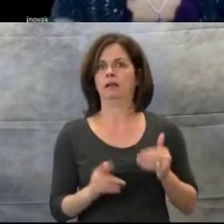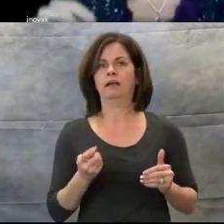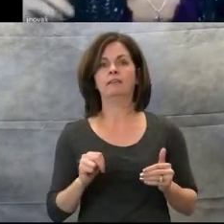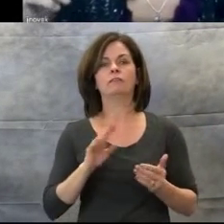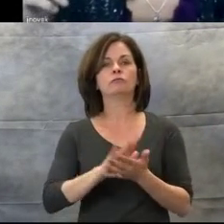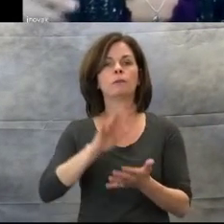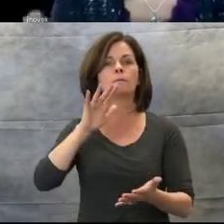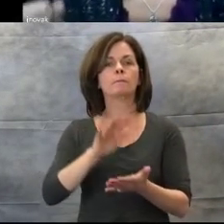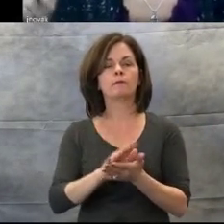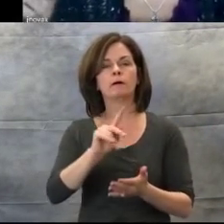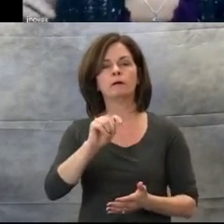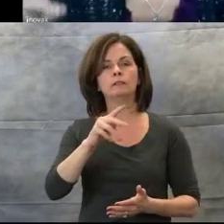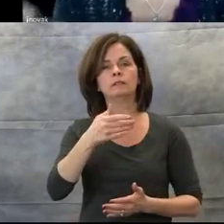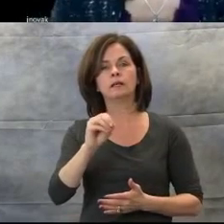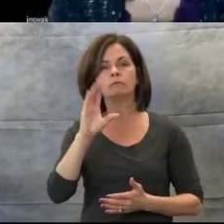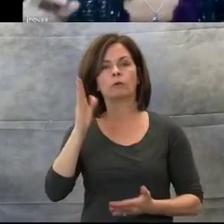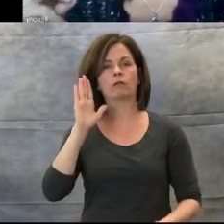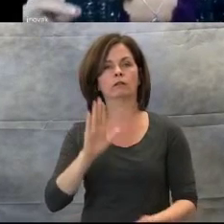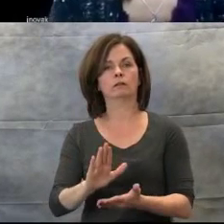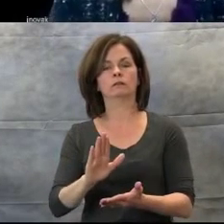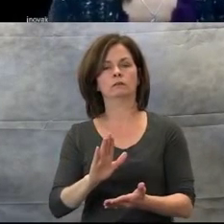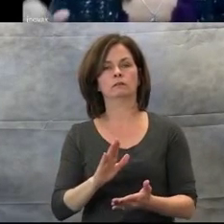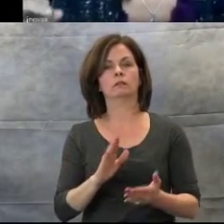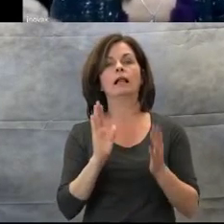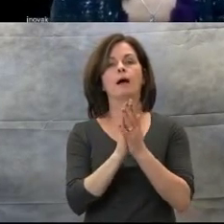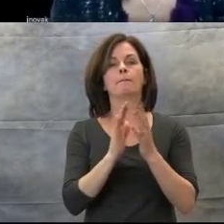"Gonna clap, clap, clap my crazies out,